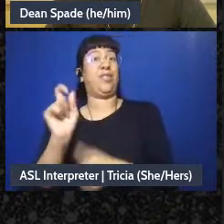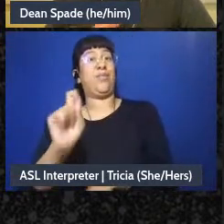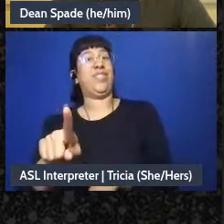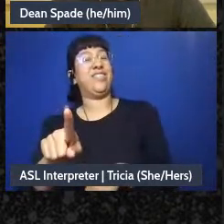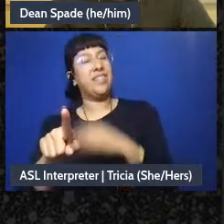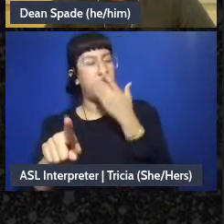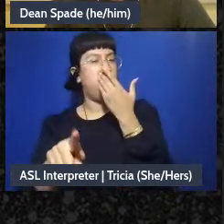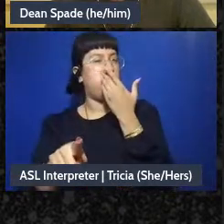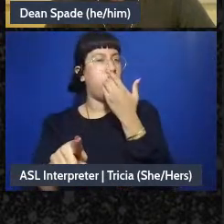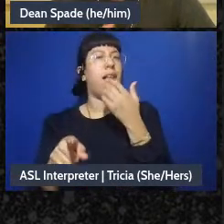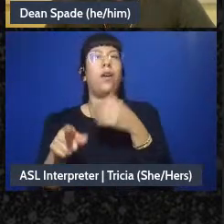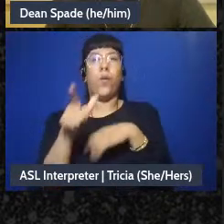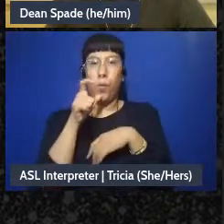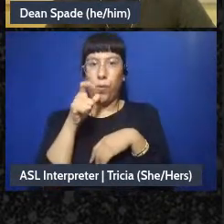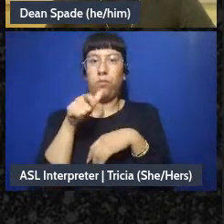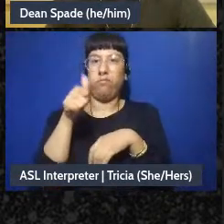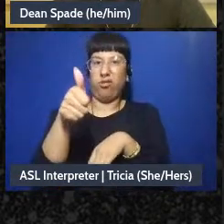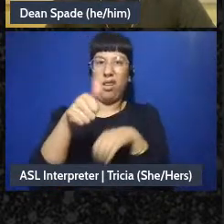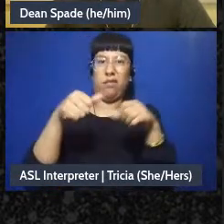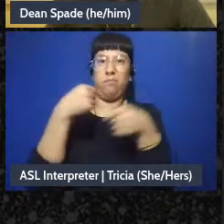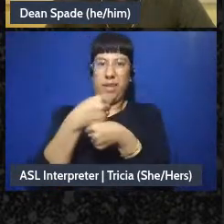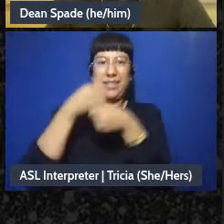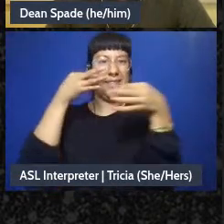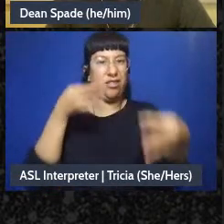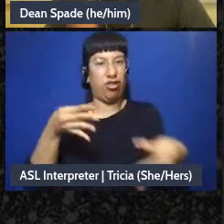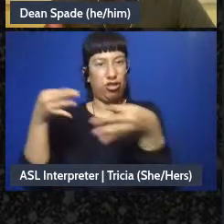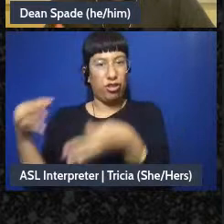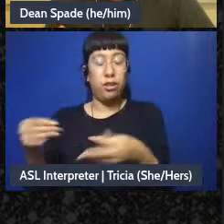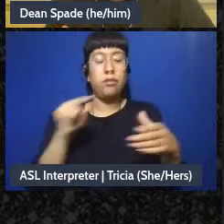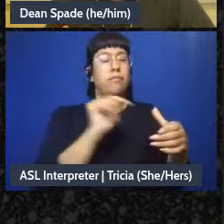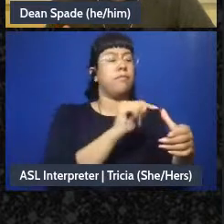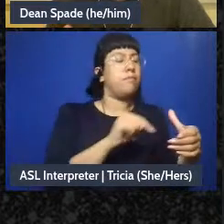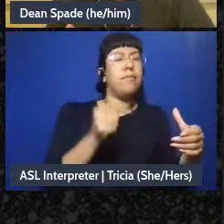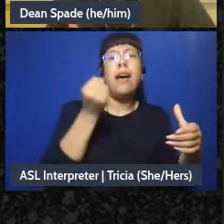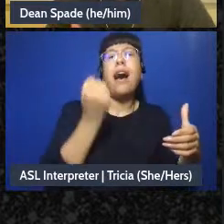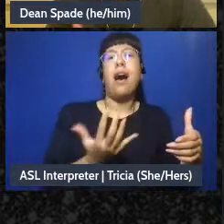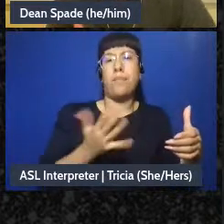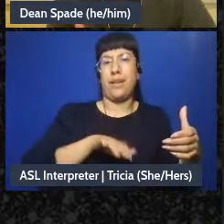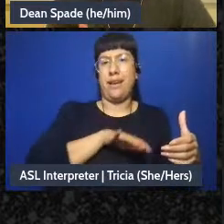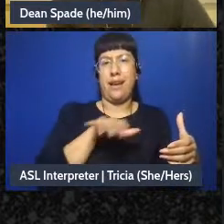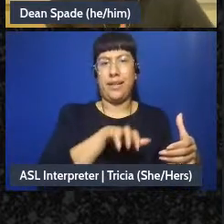decision makers in your group, so this is just like how many are active at all, like, they're,